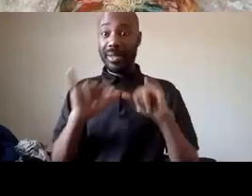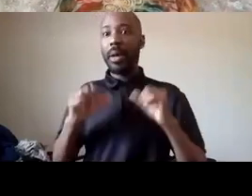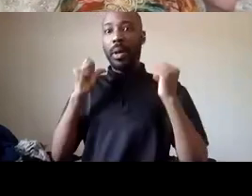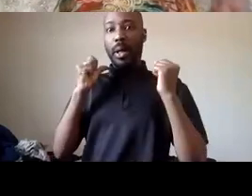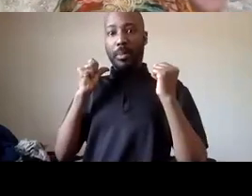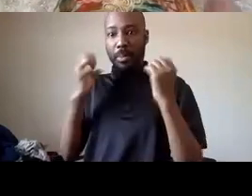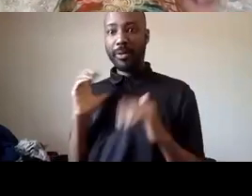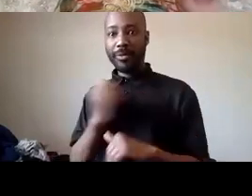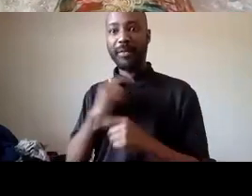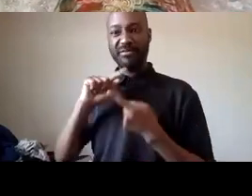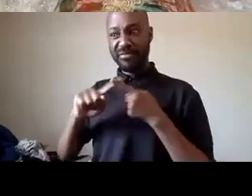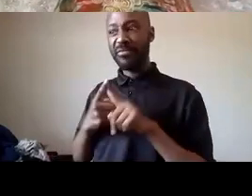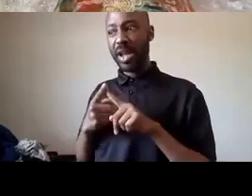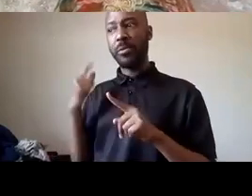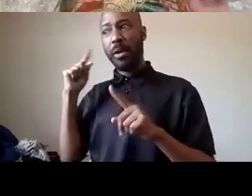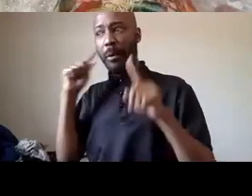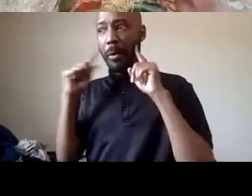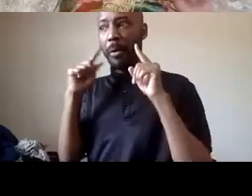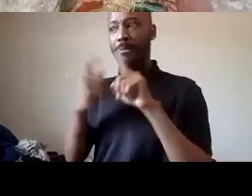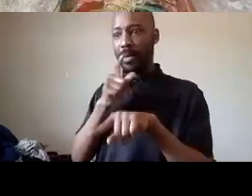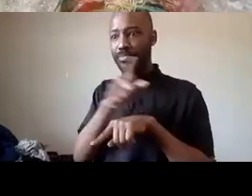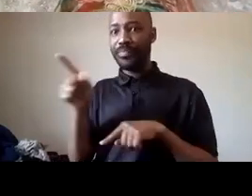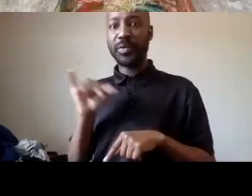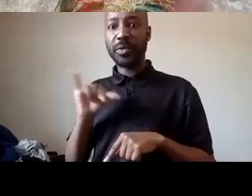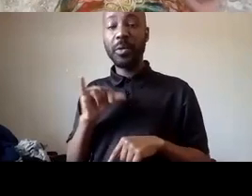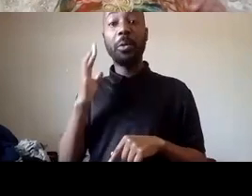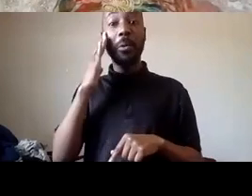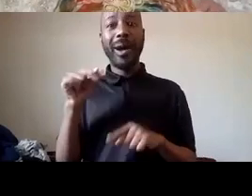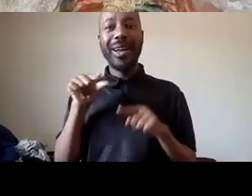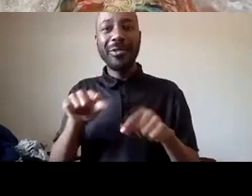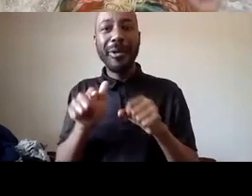in the midst of this pandemic when we need money for health care when